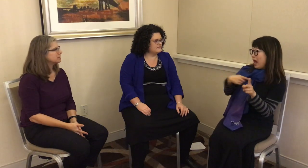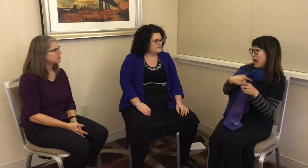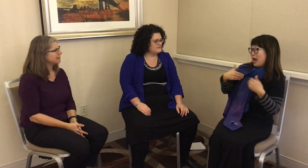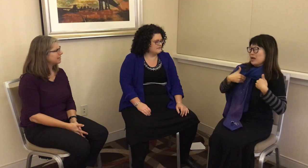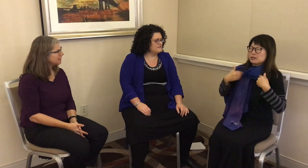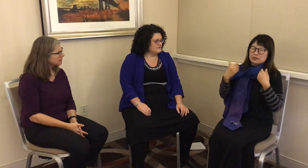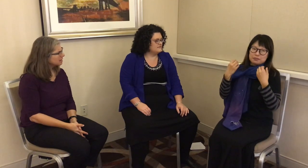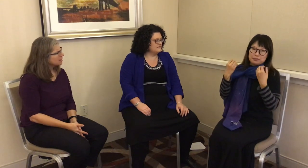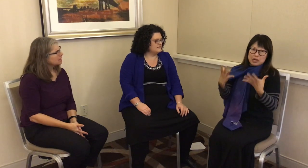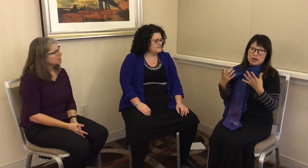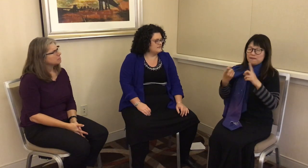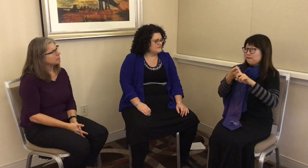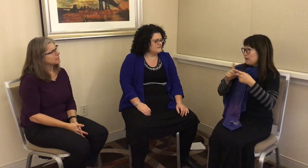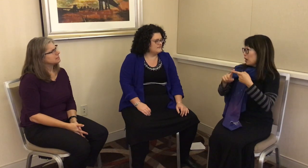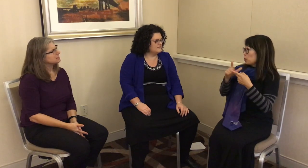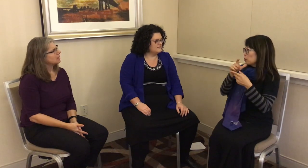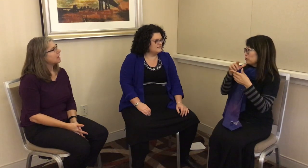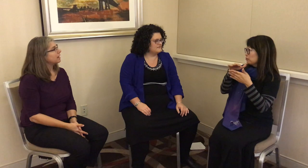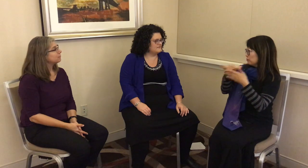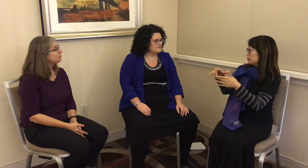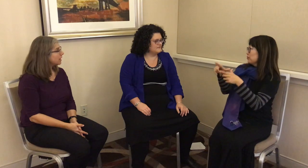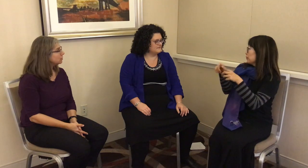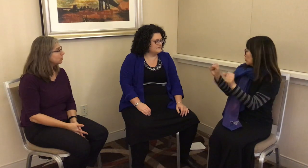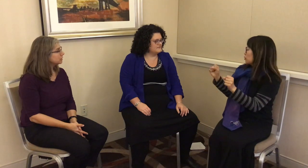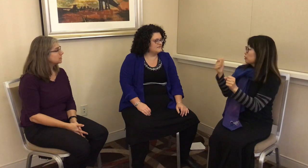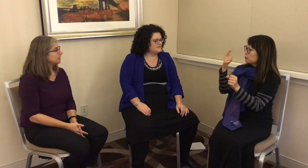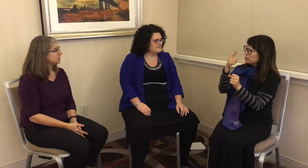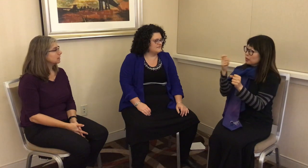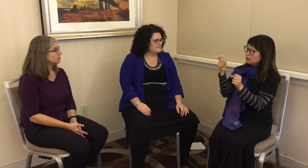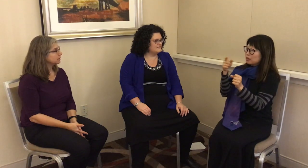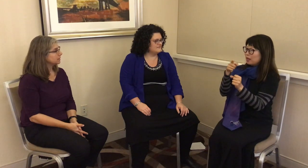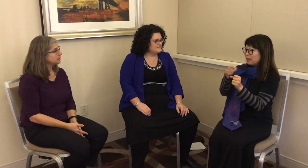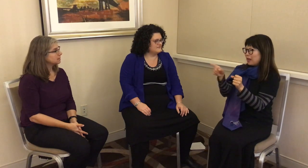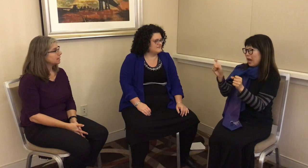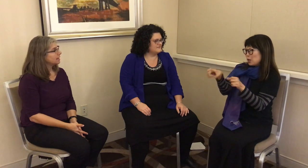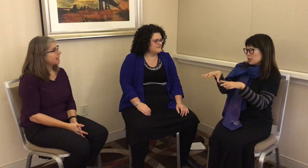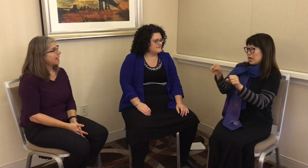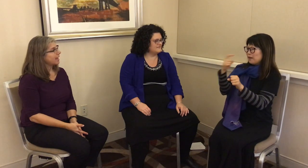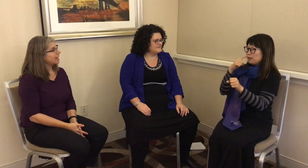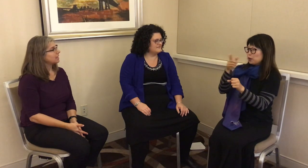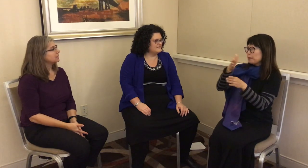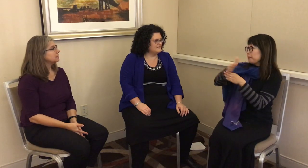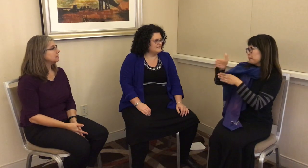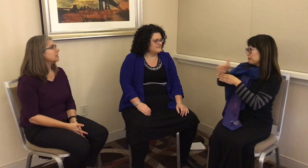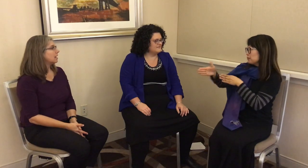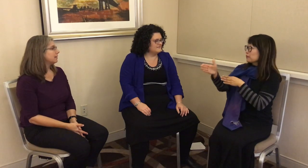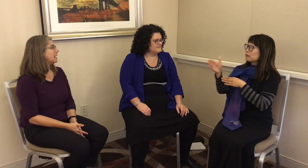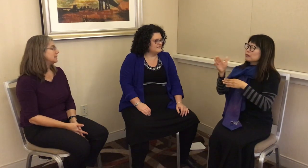wasn’t my thing, but I had a friend who was studying linguistics, and they had to